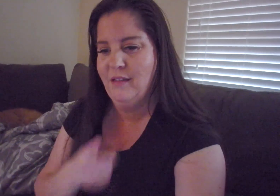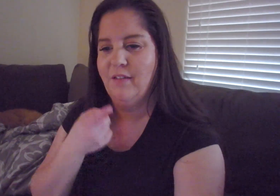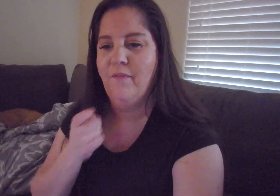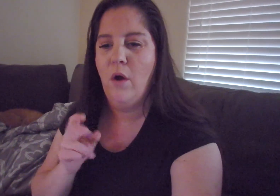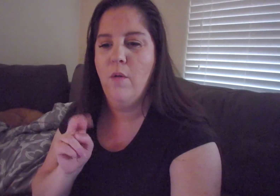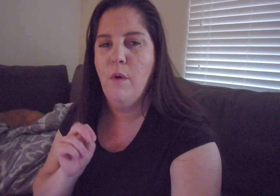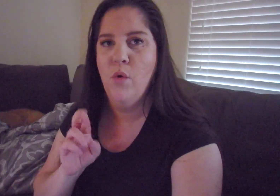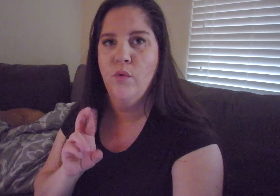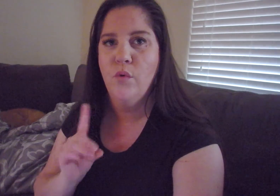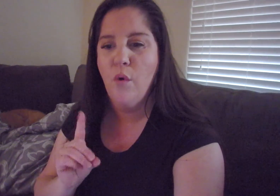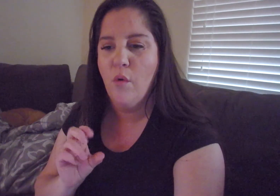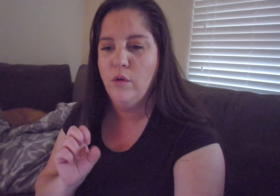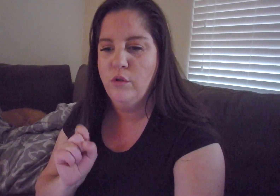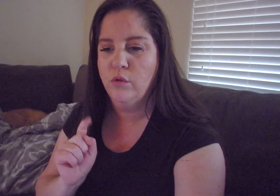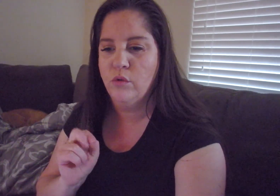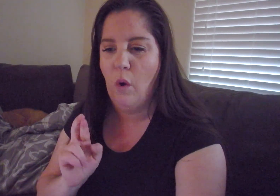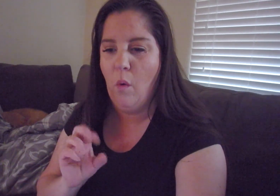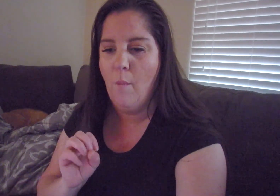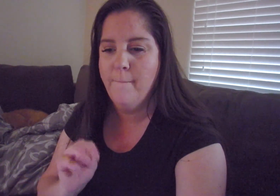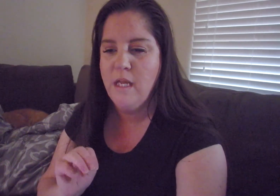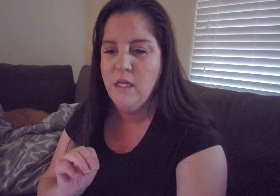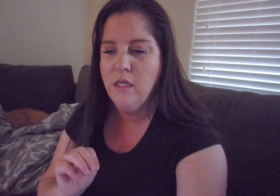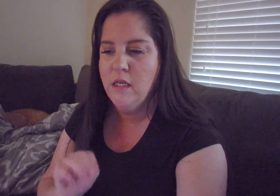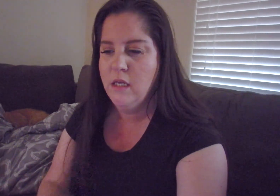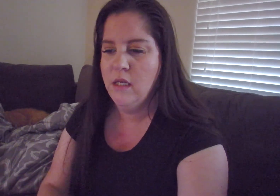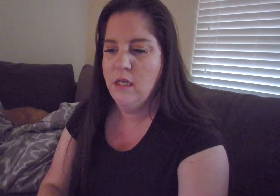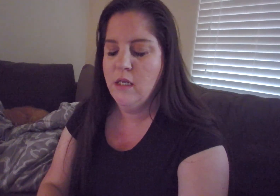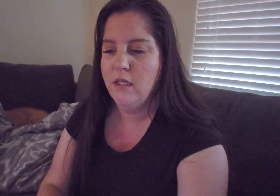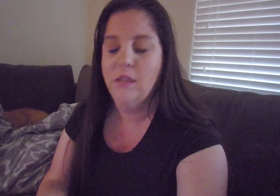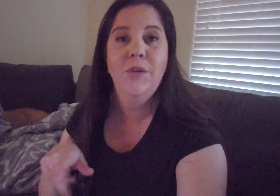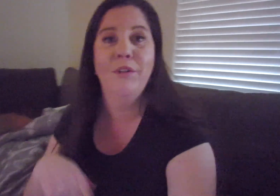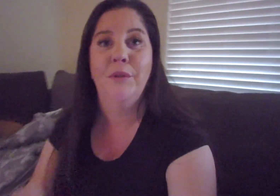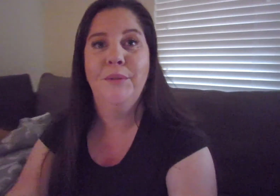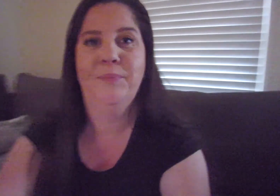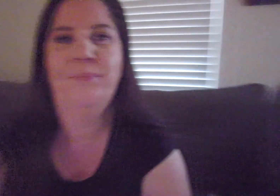It's from Nordstrom here I'll show you